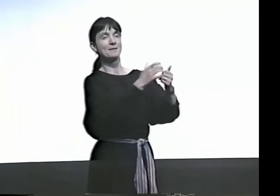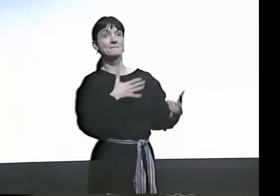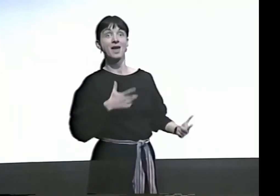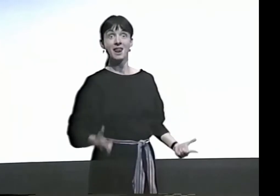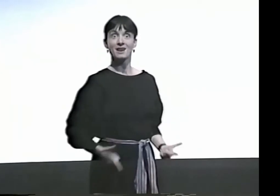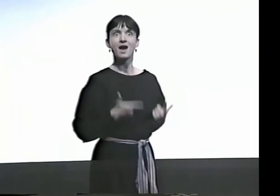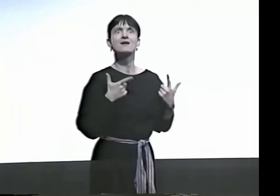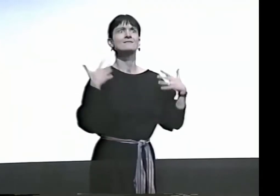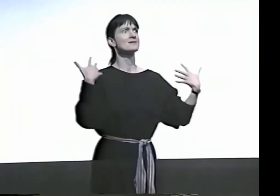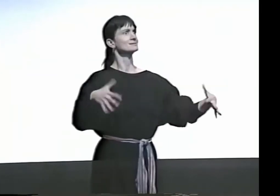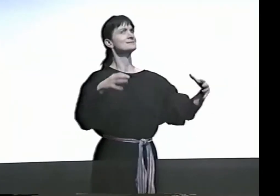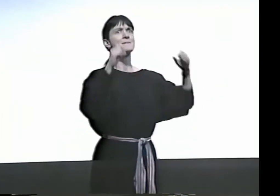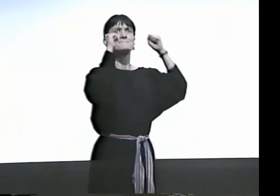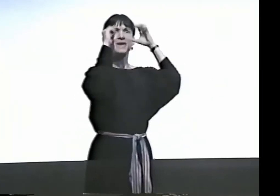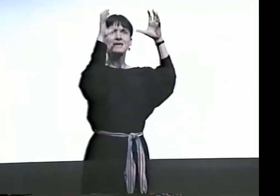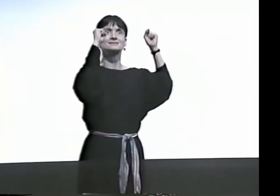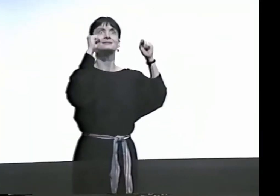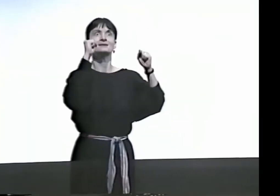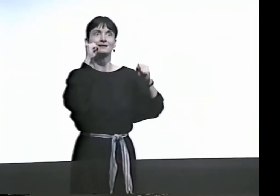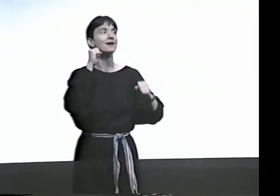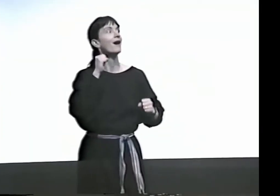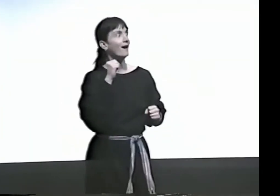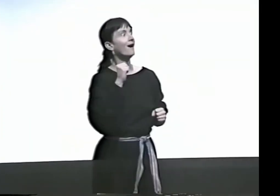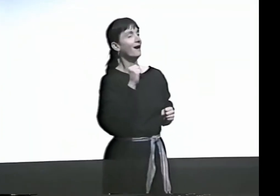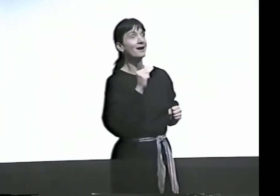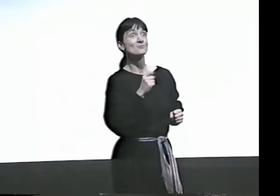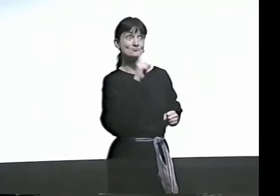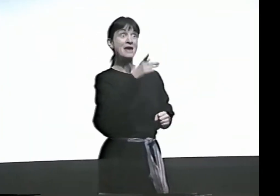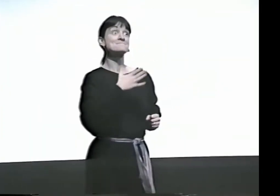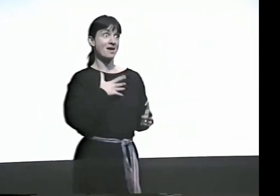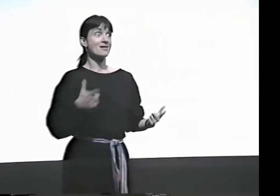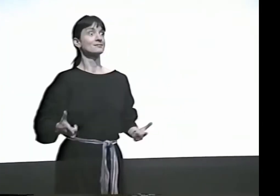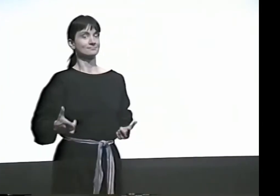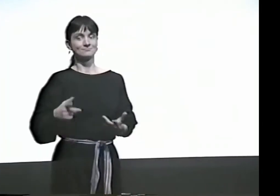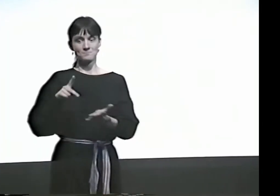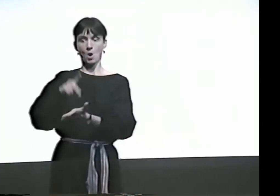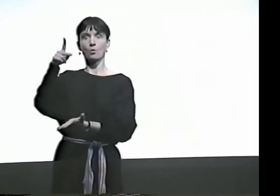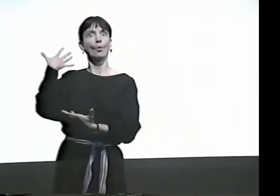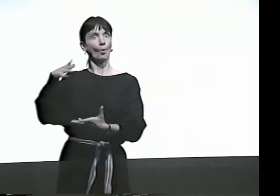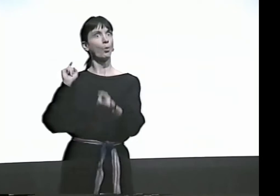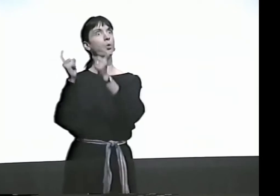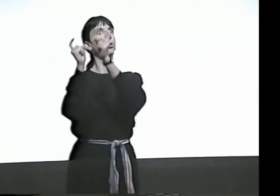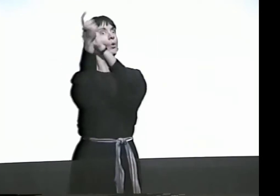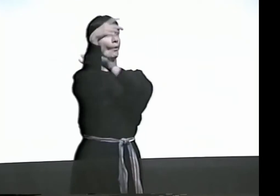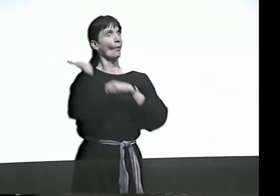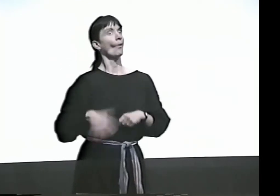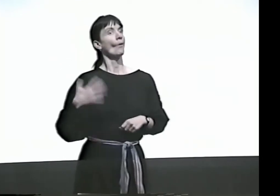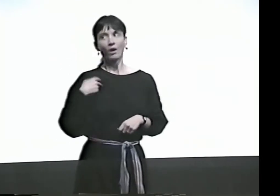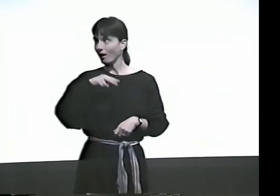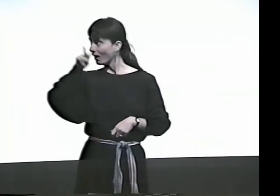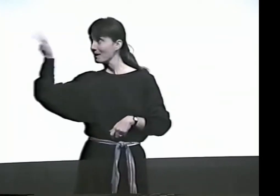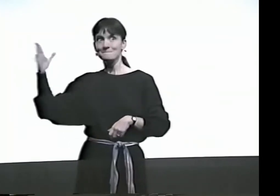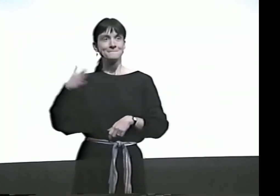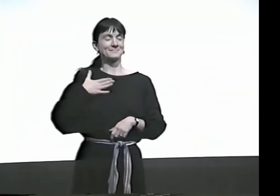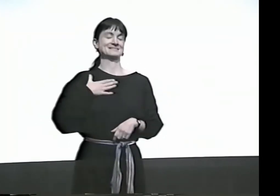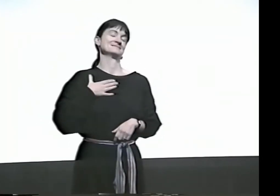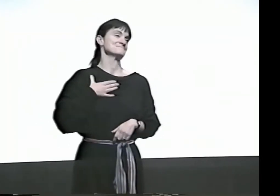AND MY POETRY SEEMS TO BE GROWING PARALLEL WITH MY LIFE. IT'S REALLY AMAZING. MY POETRY HAS DEFINITELY CHANGED.